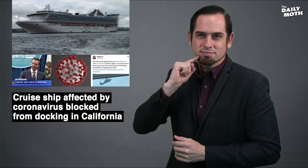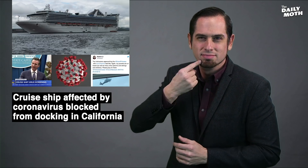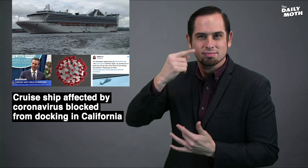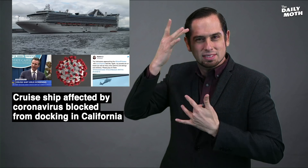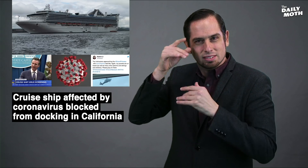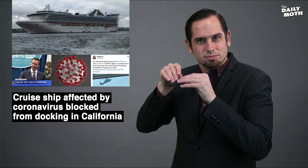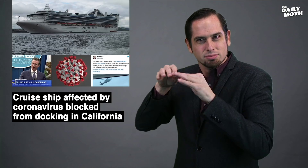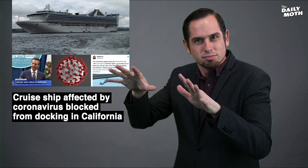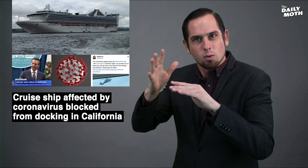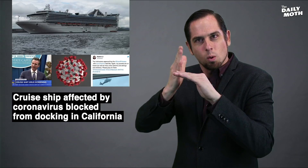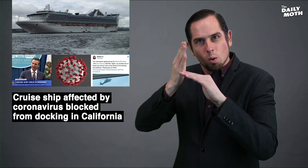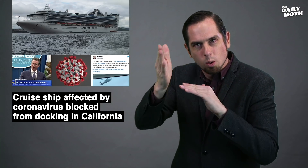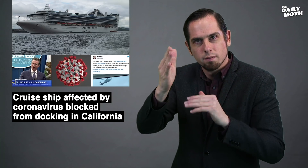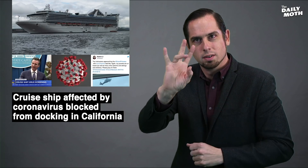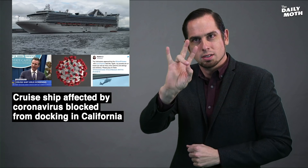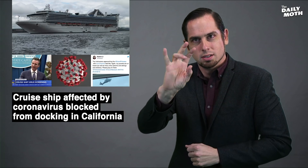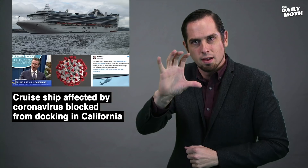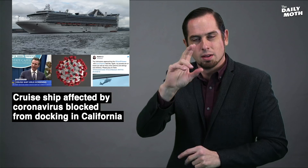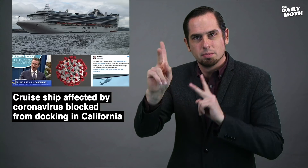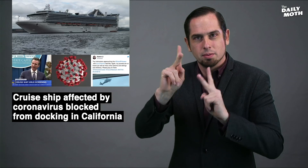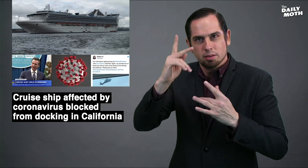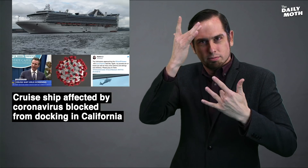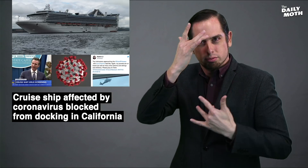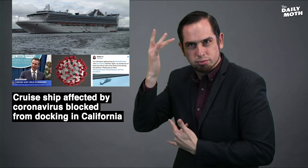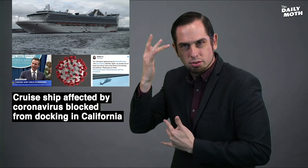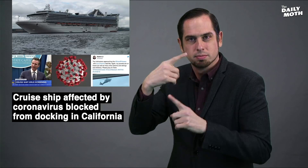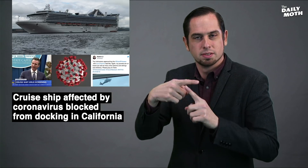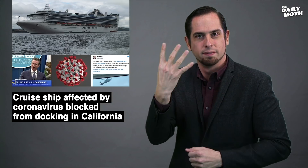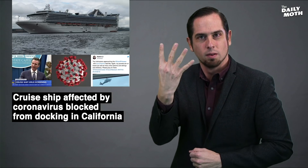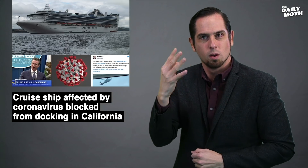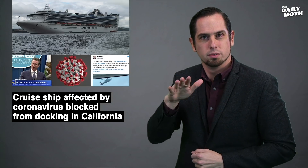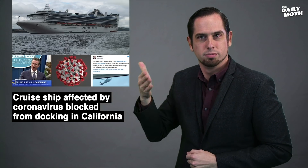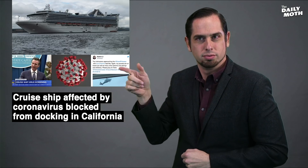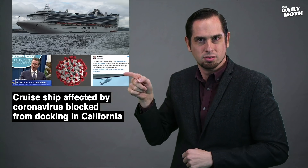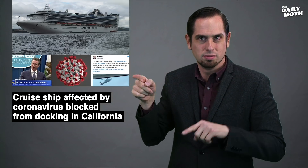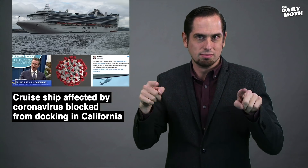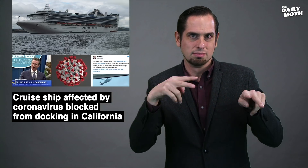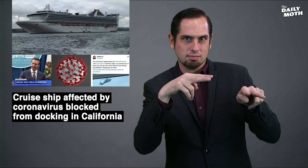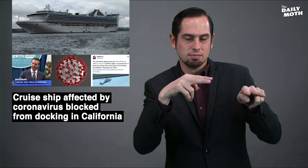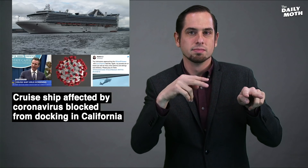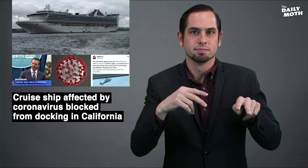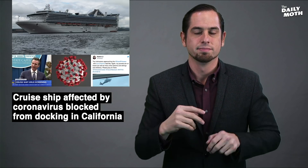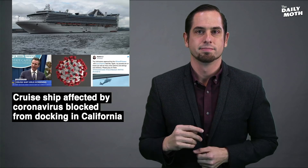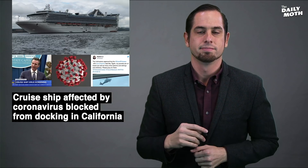a serious outbreak with over 700 infected and four fatalities.